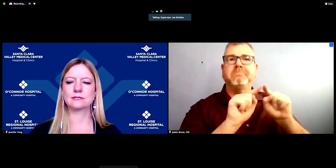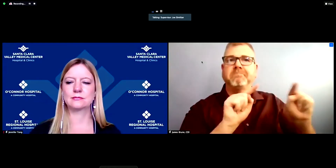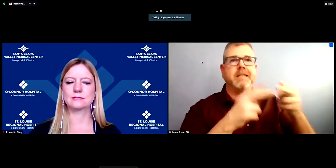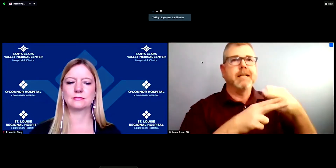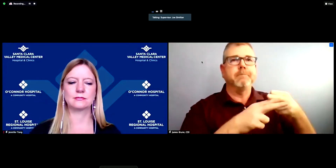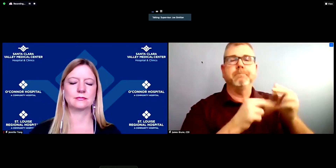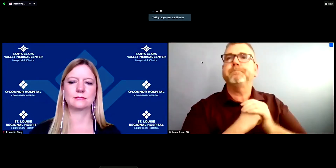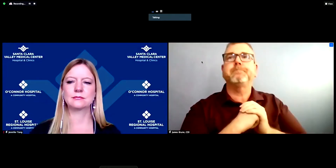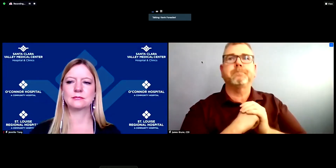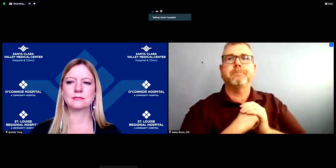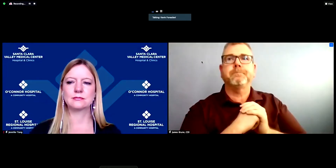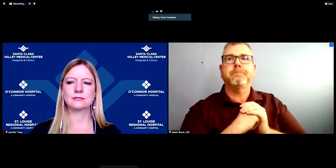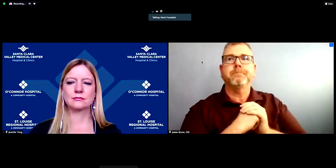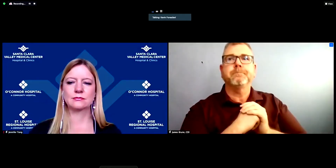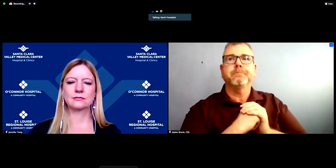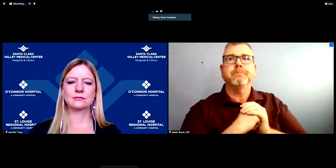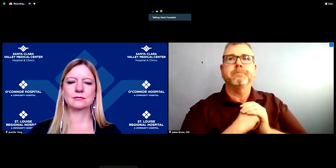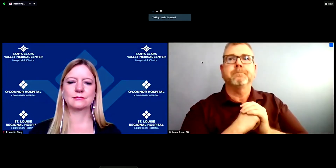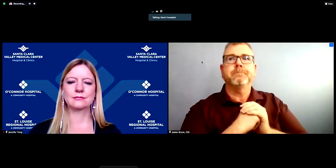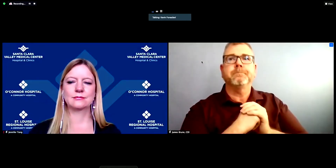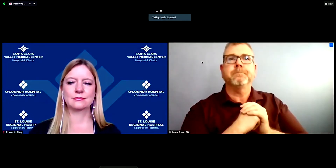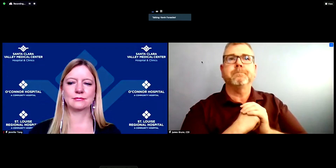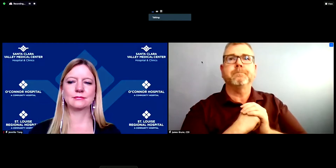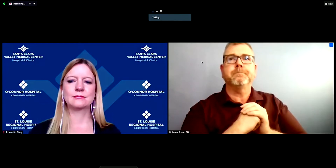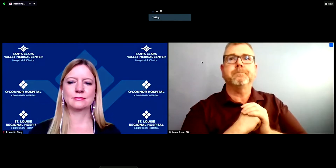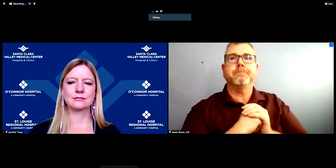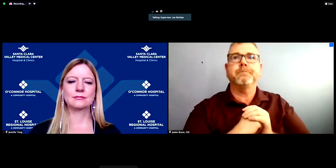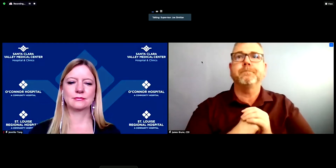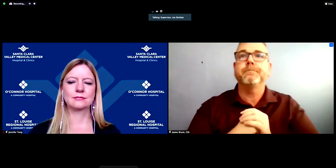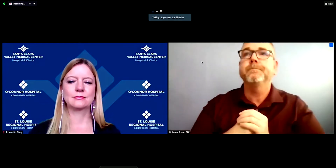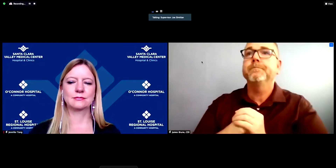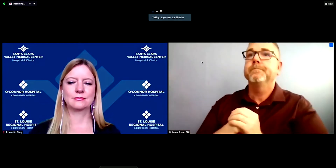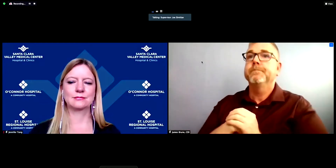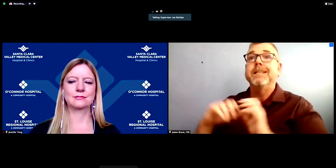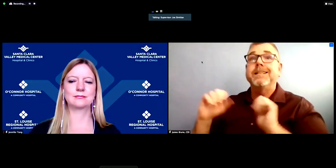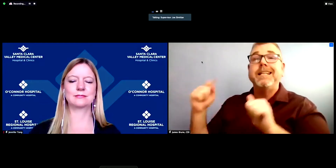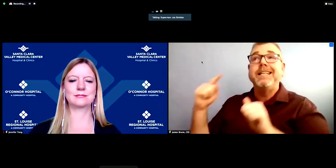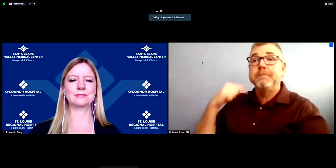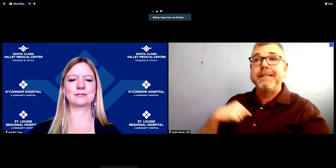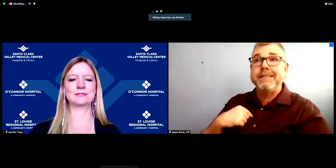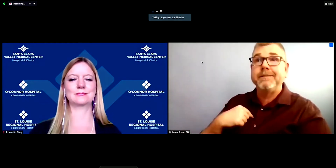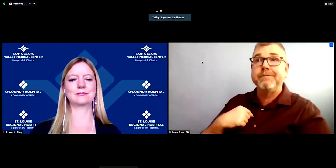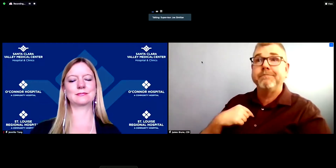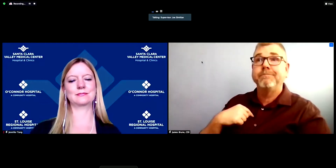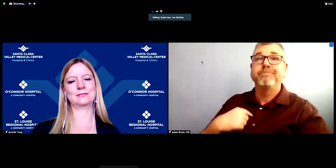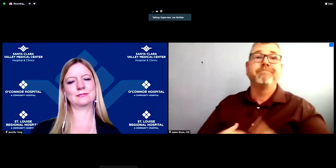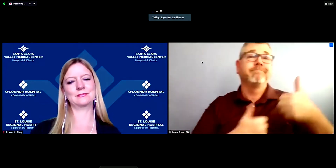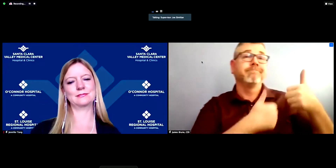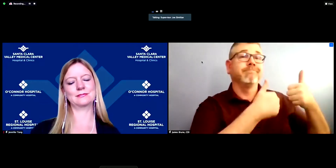Media question: hey can you hear me? Sup. Simitian: We can, Kevin and we want to know what your favorite city in Santa Clara County is?